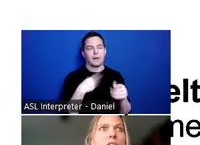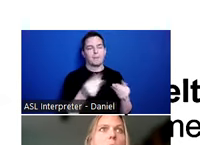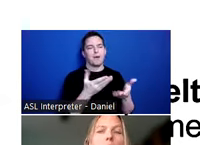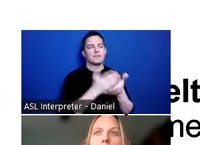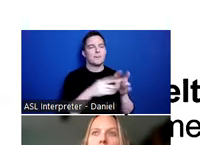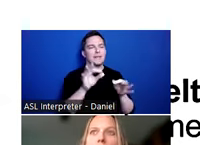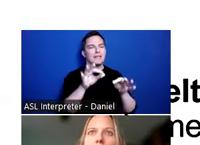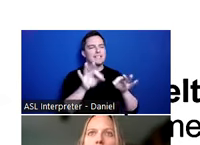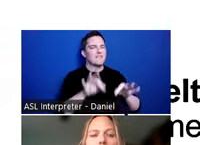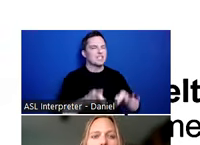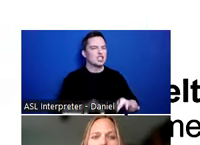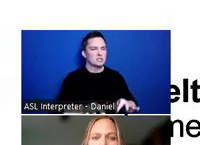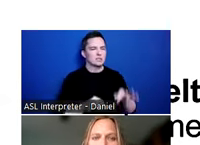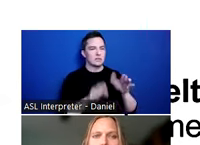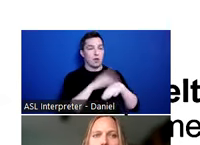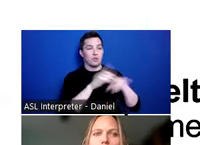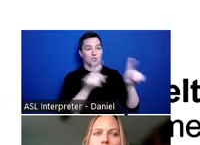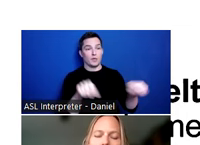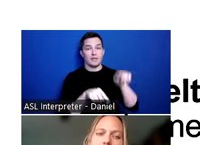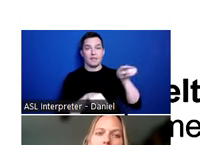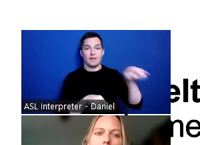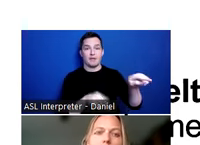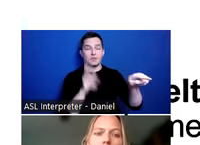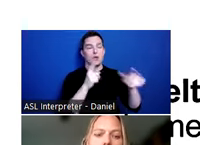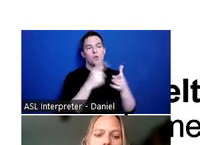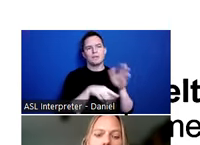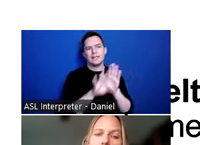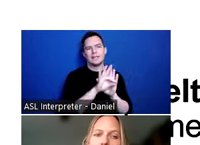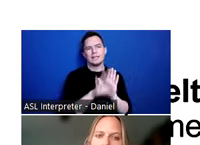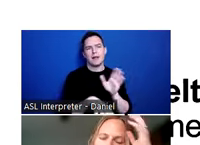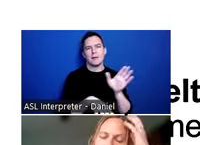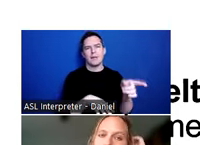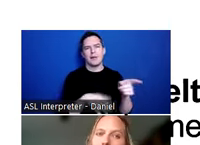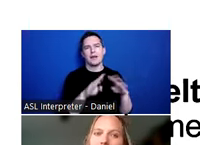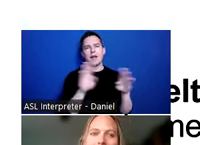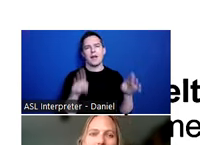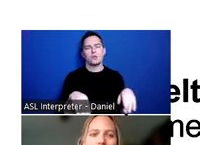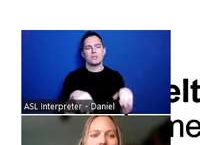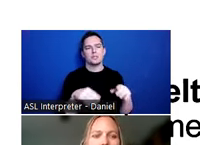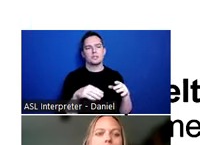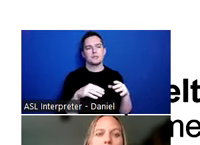So on this screen here is what is identified by the Department of Housing and Urban Development,